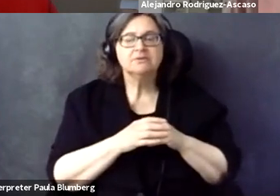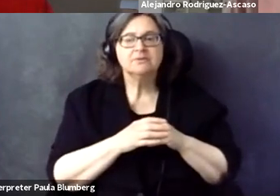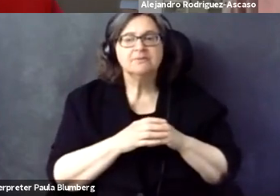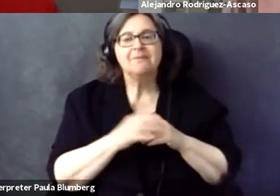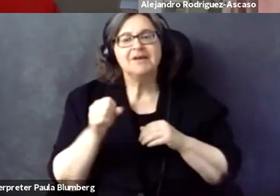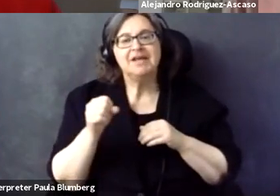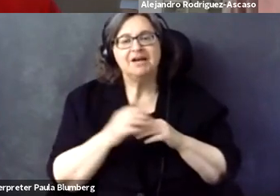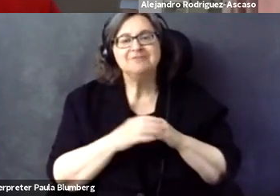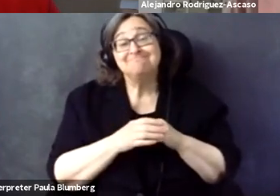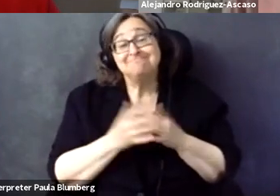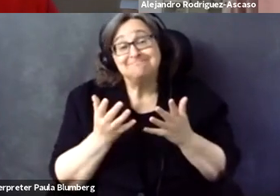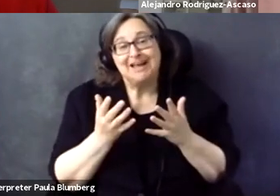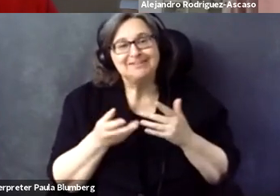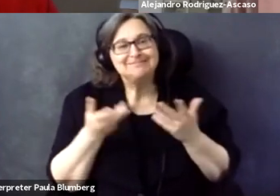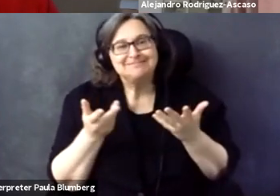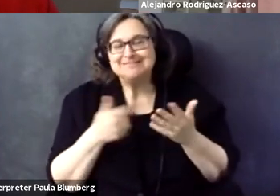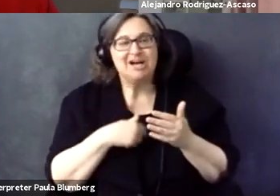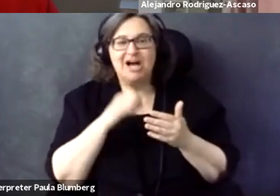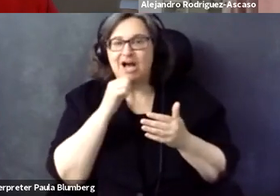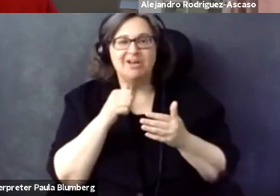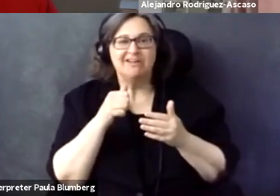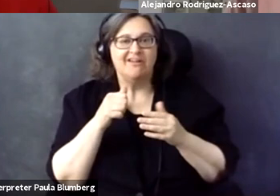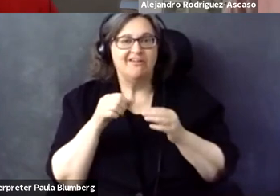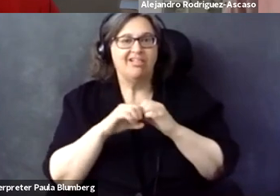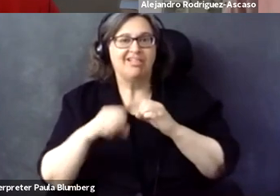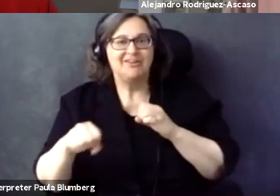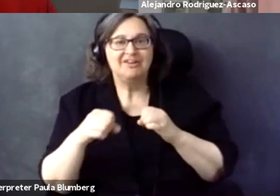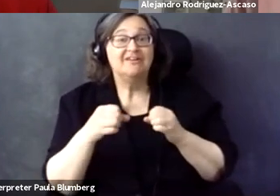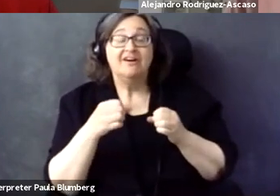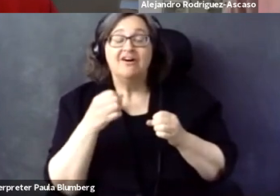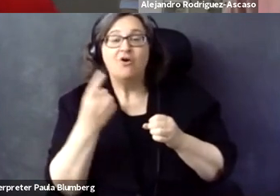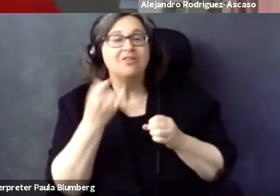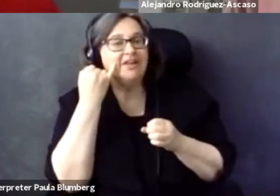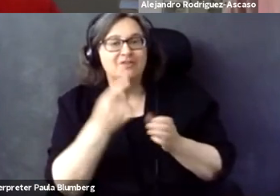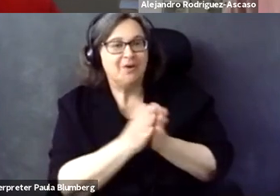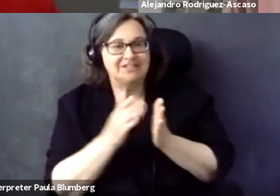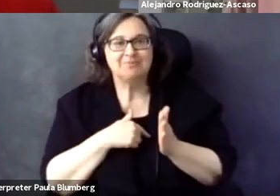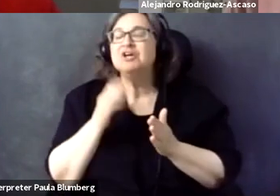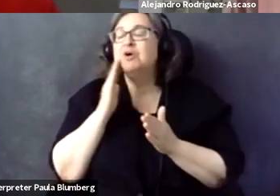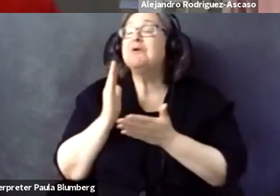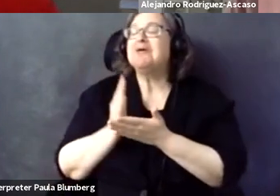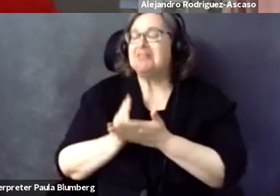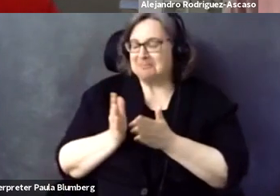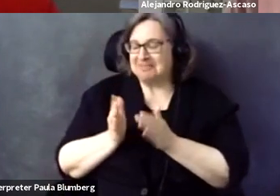is ongoing discussions. There are many different ideas, proposal being put on the table. Yeah. I'm not going to go further unless